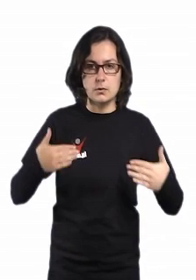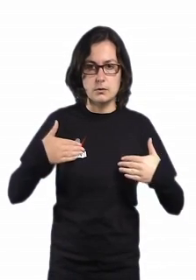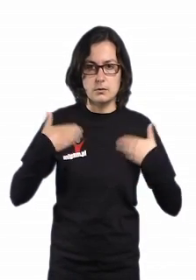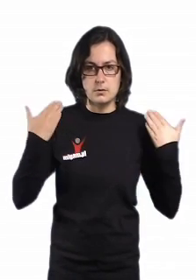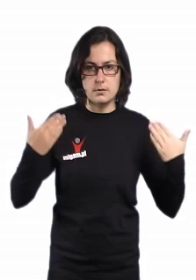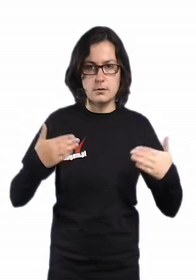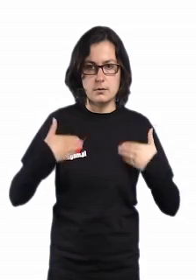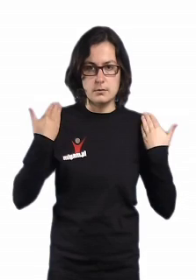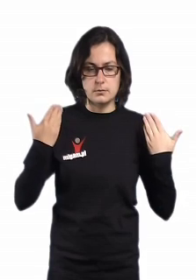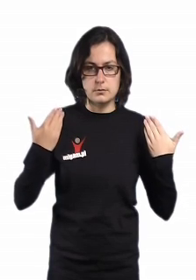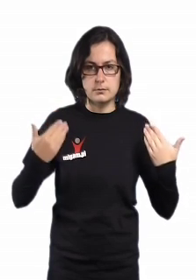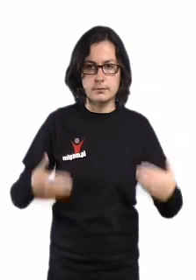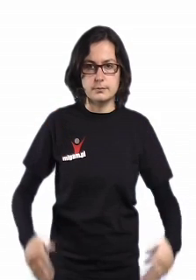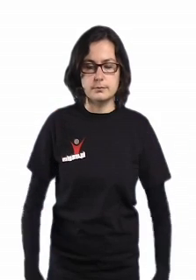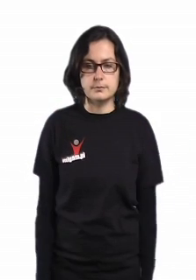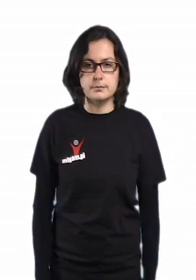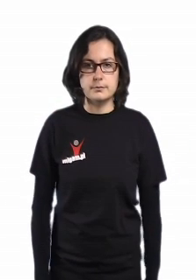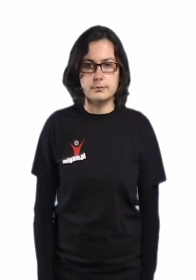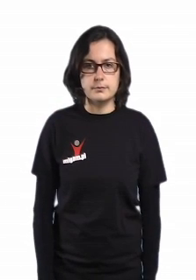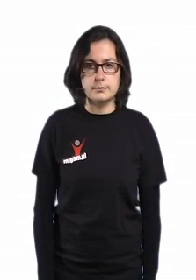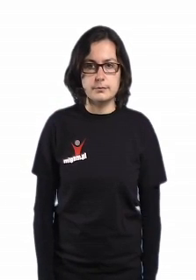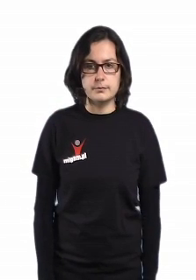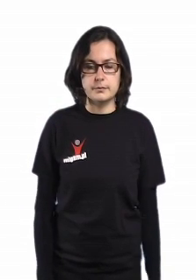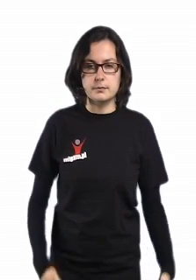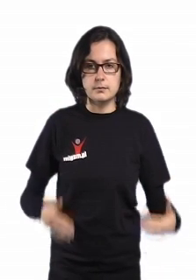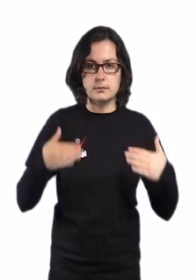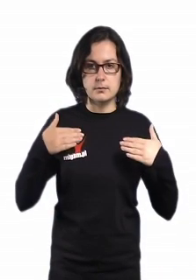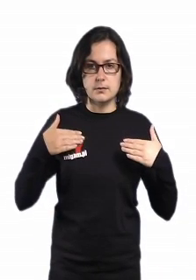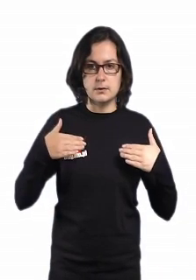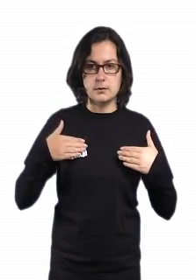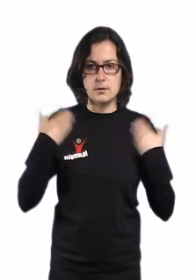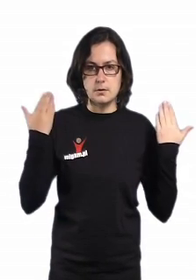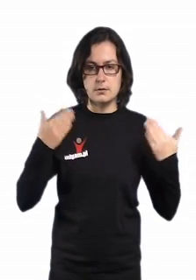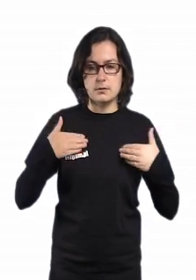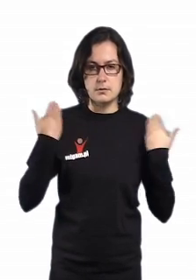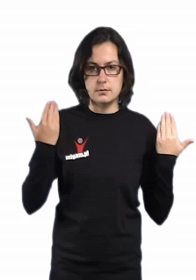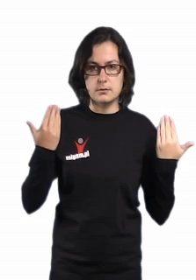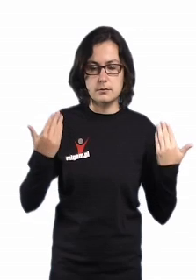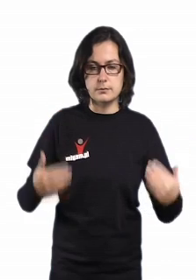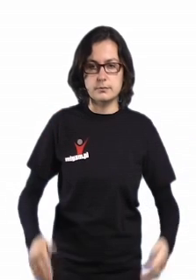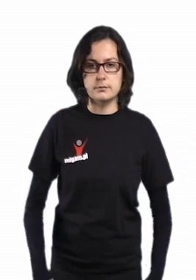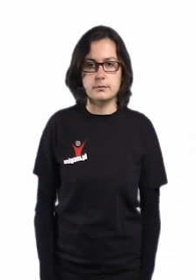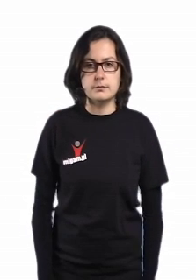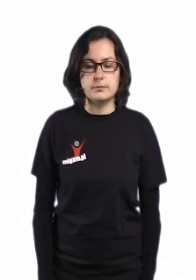YOUNG